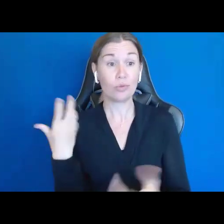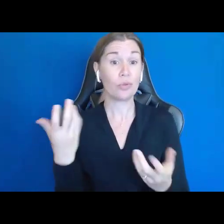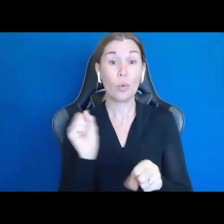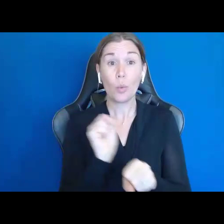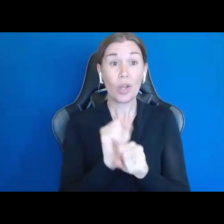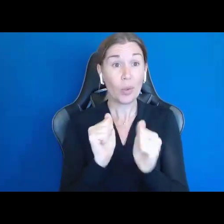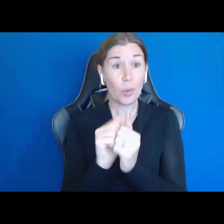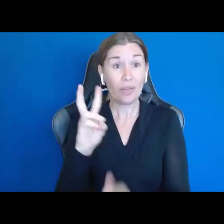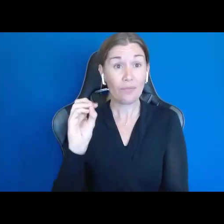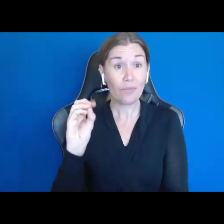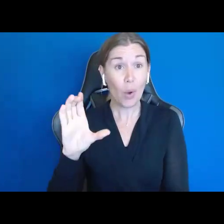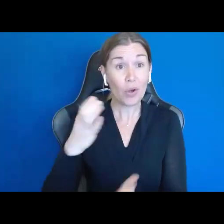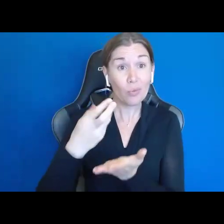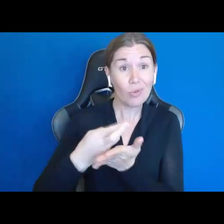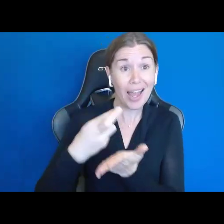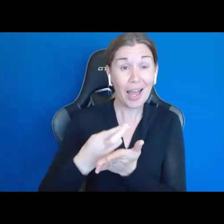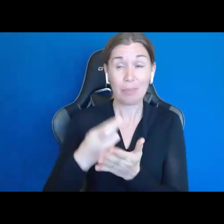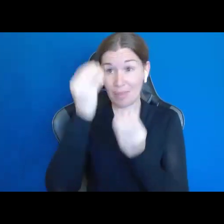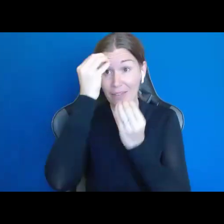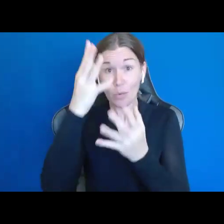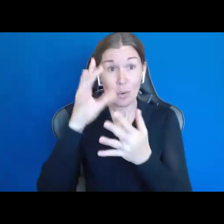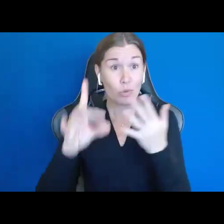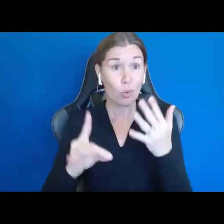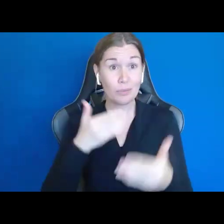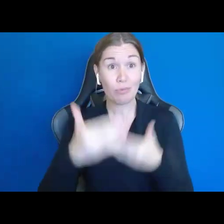the informed choice process is all about Supported Decision Making.